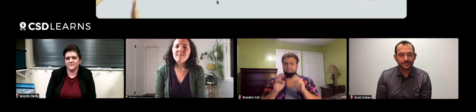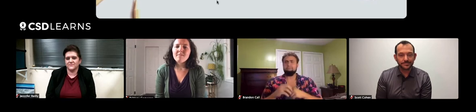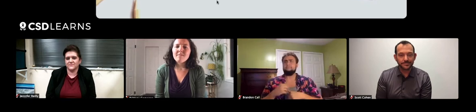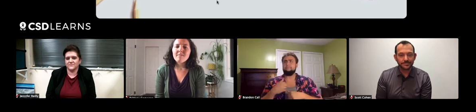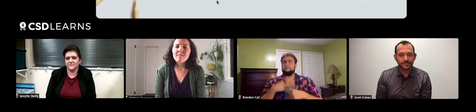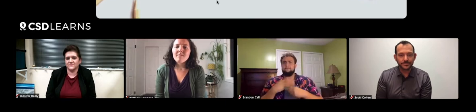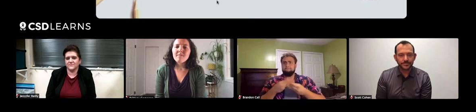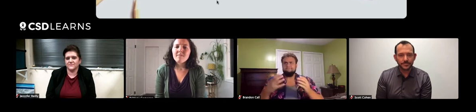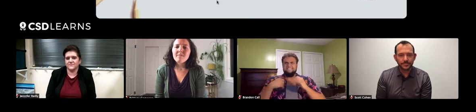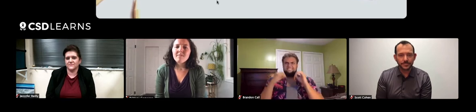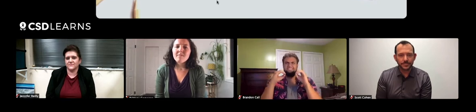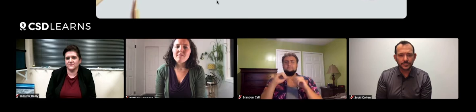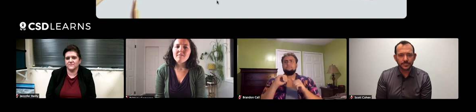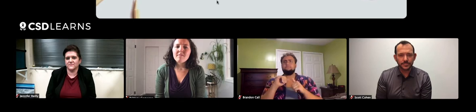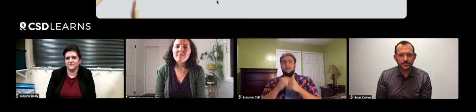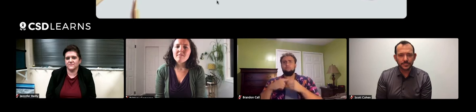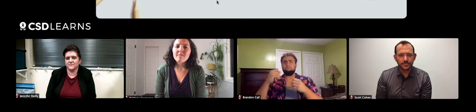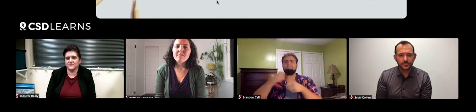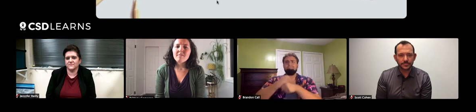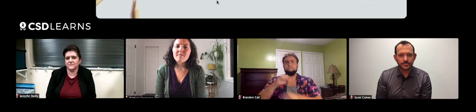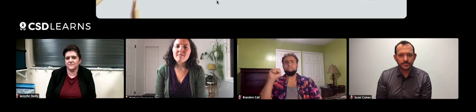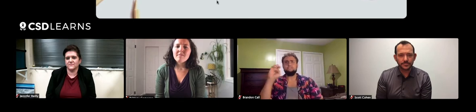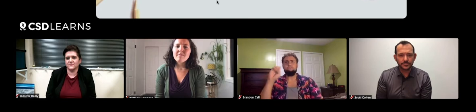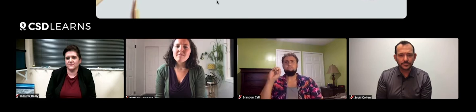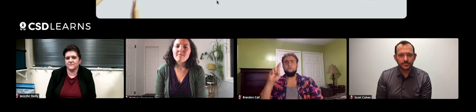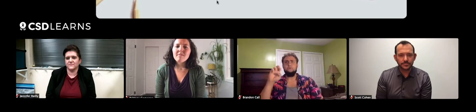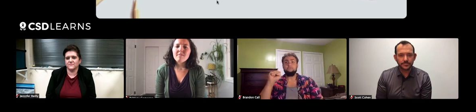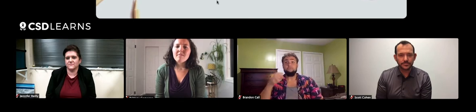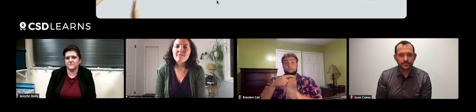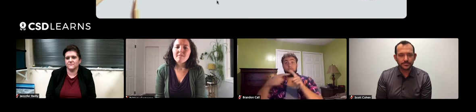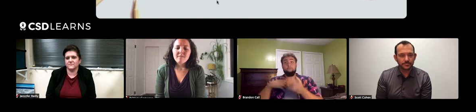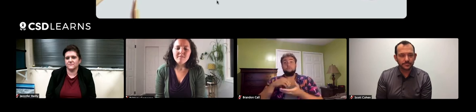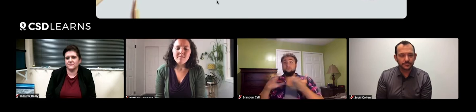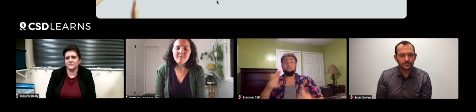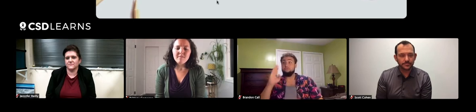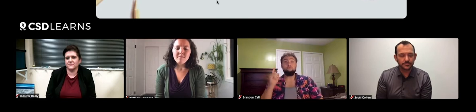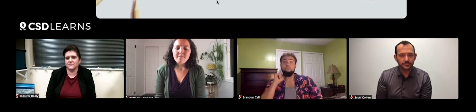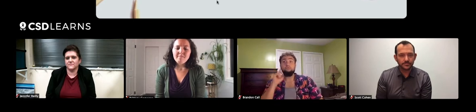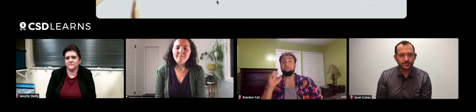but I like to teach them how to make s'mores. Some of my students have never heard of s'mores!